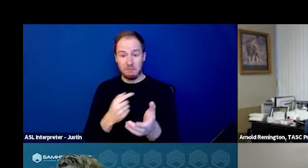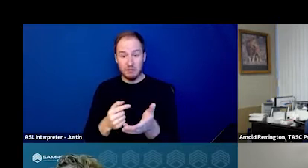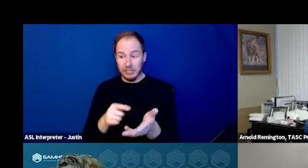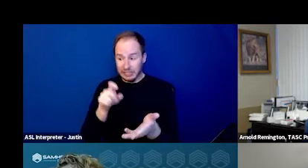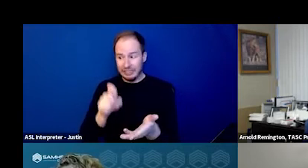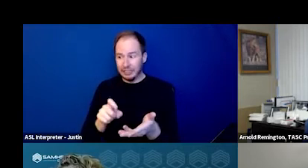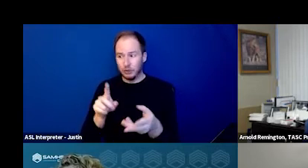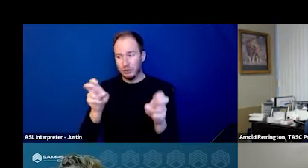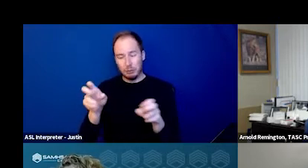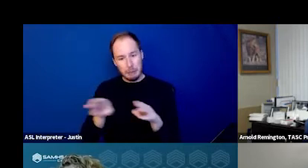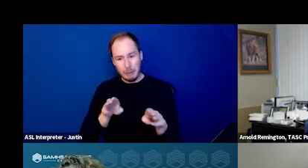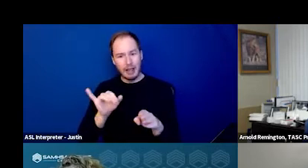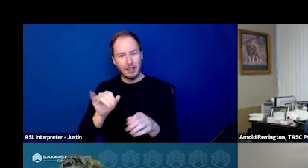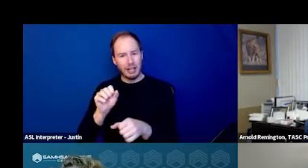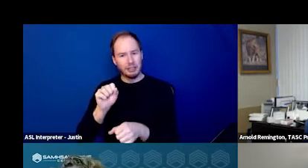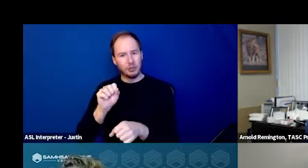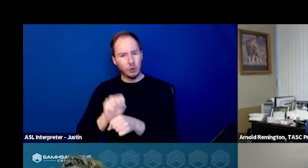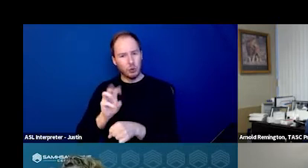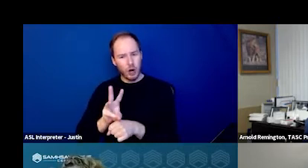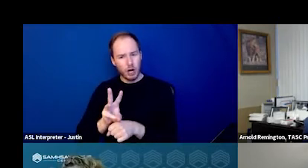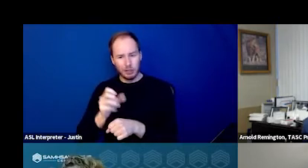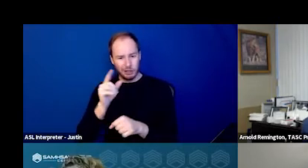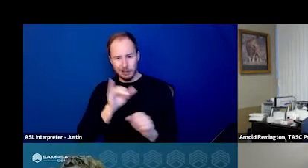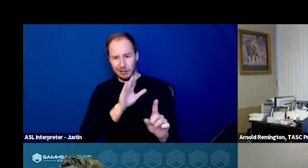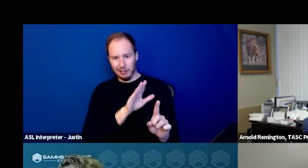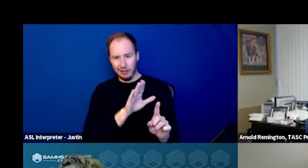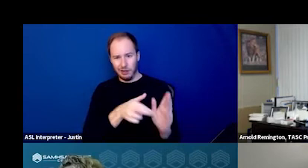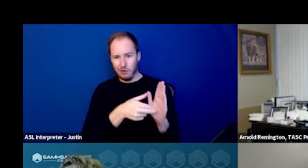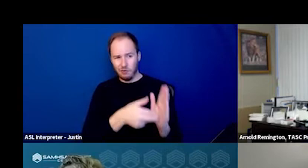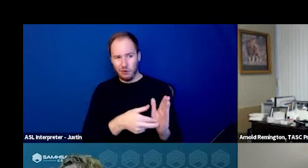And sometimes that's not what they signed on to do